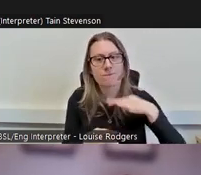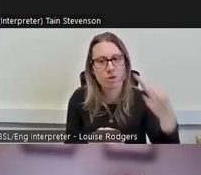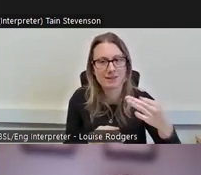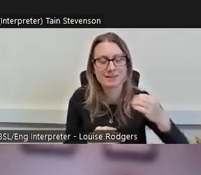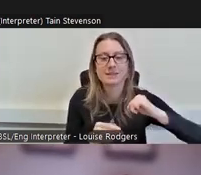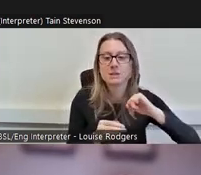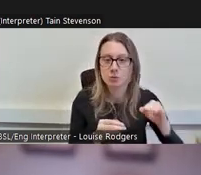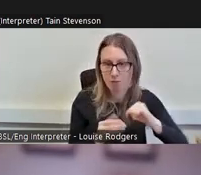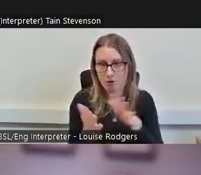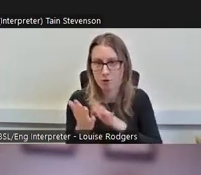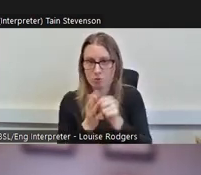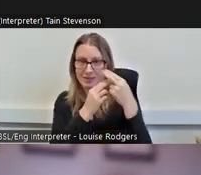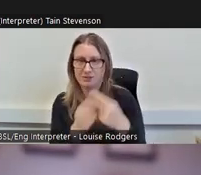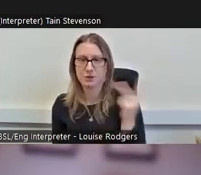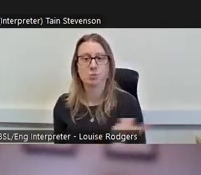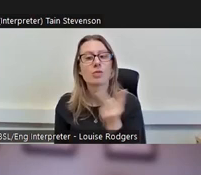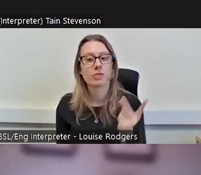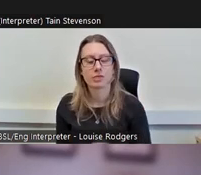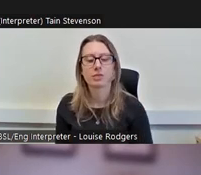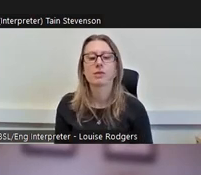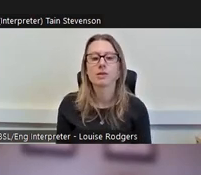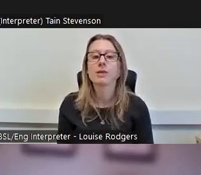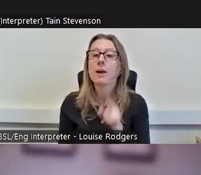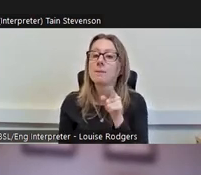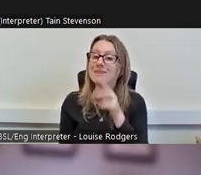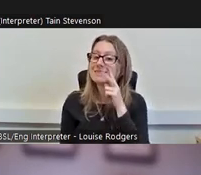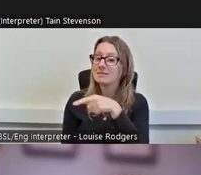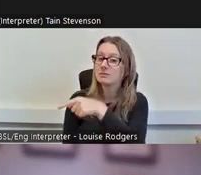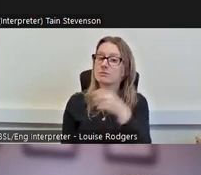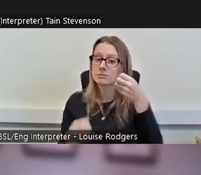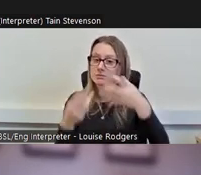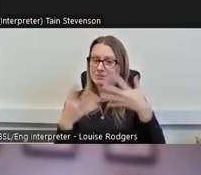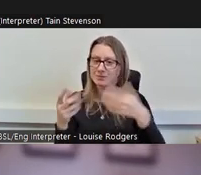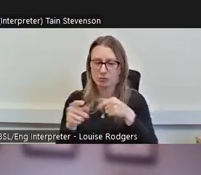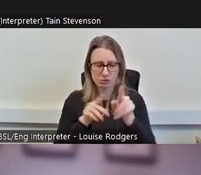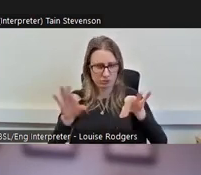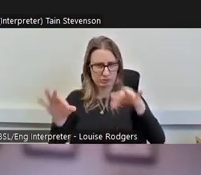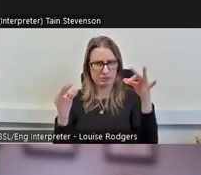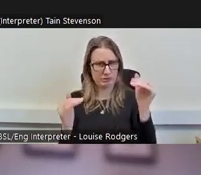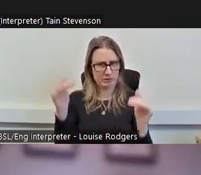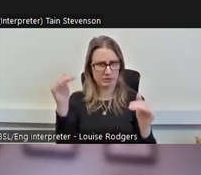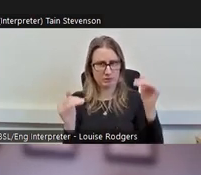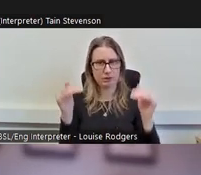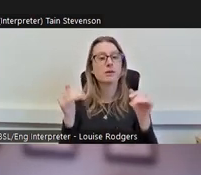in culture and heritage, but if we look at the stats kind of backwards, in Scotland only 19%